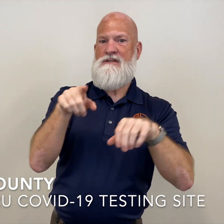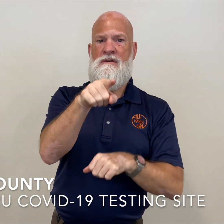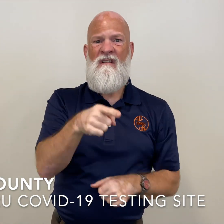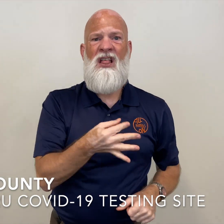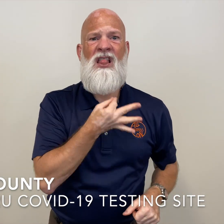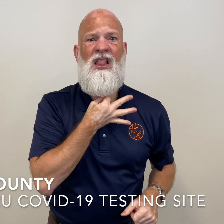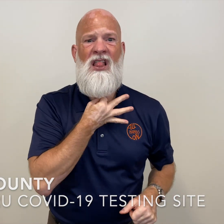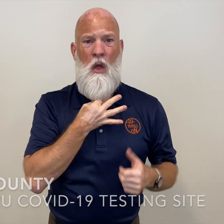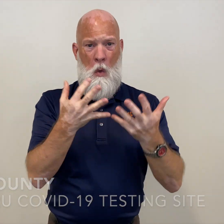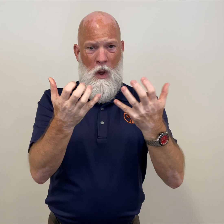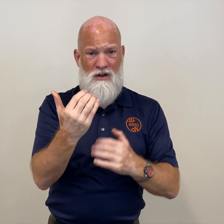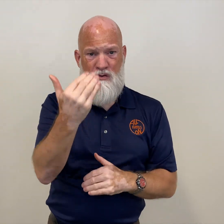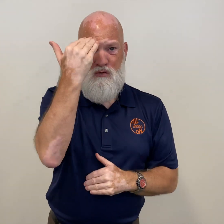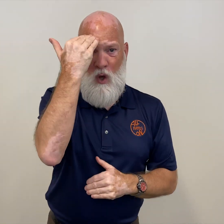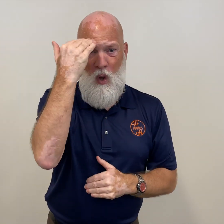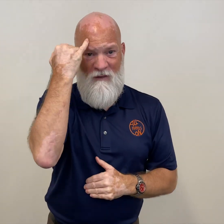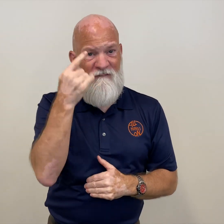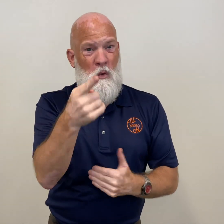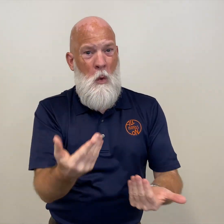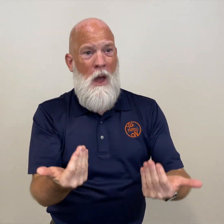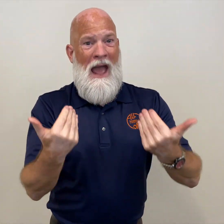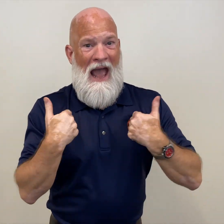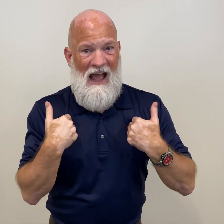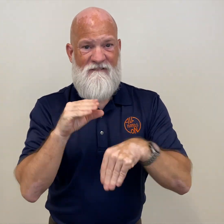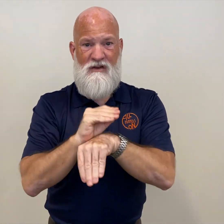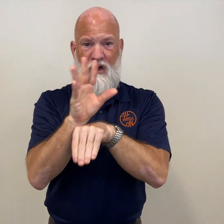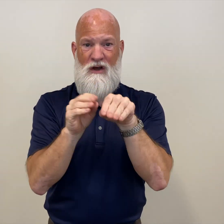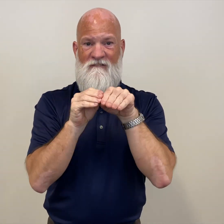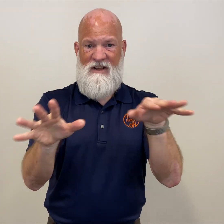if you're curious, if you're symptomatic, and you want to know if you have the